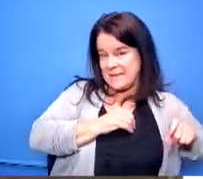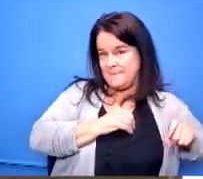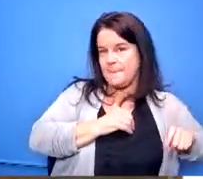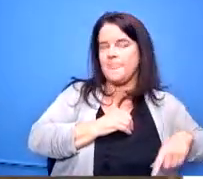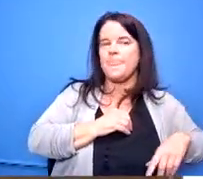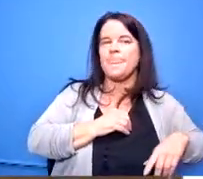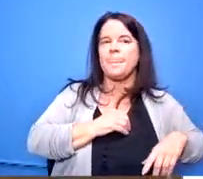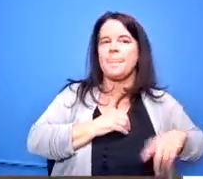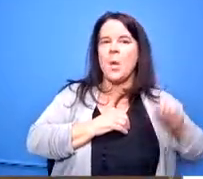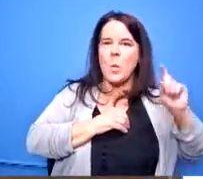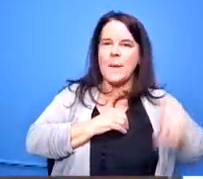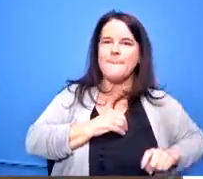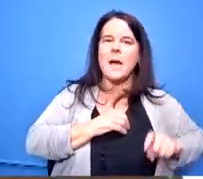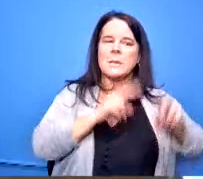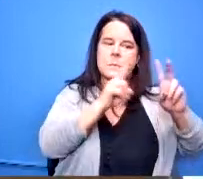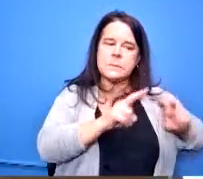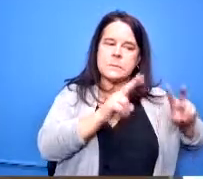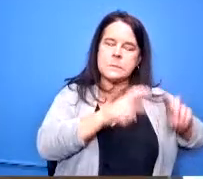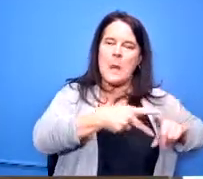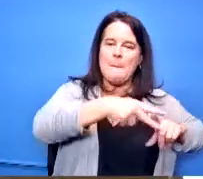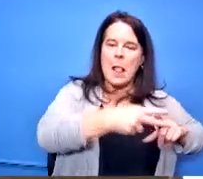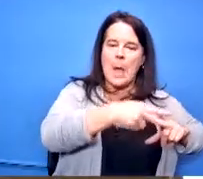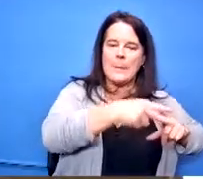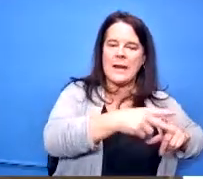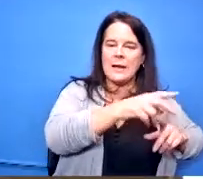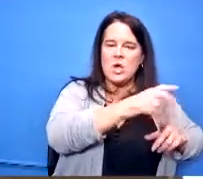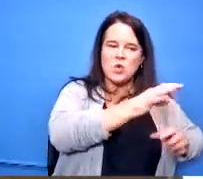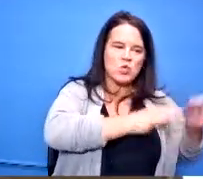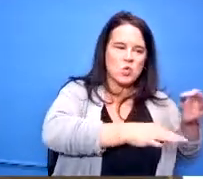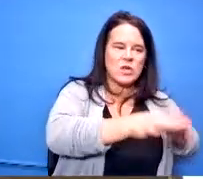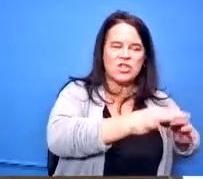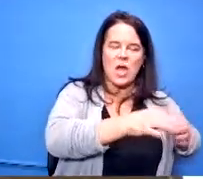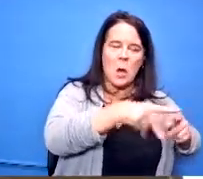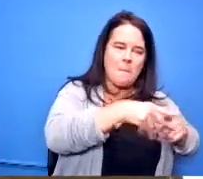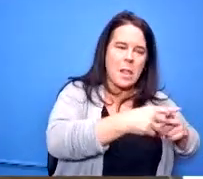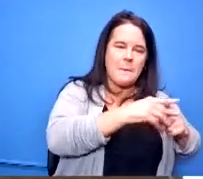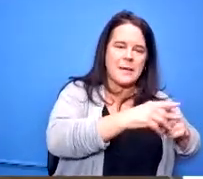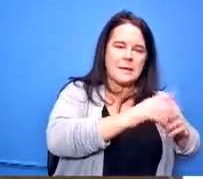the plumbing and and switch out all the plumbing in the building to modernize it and meet the code